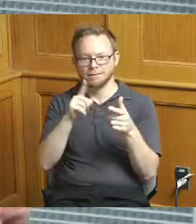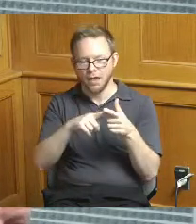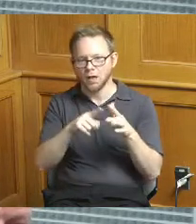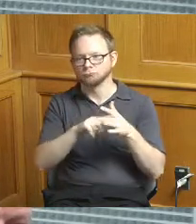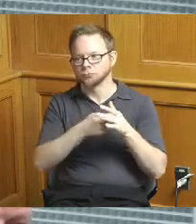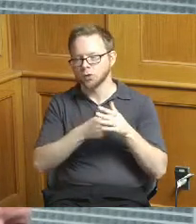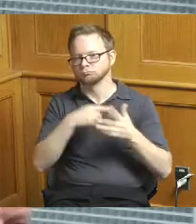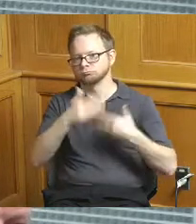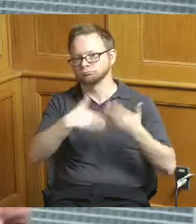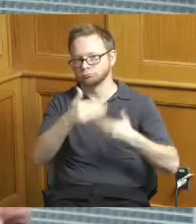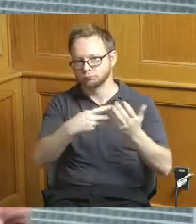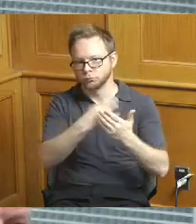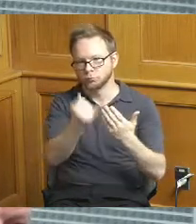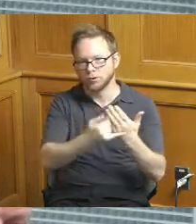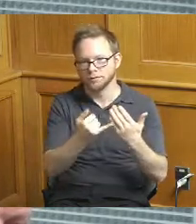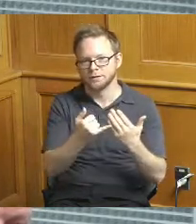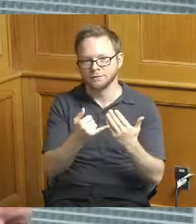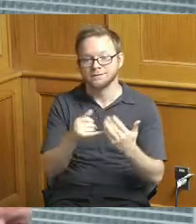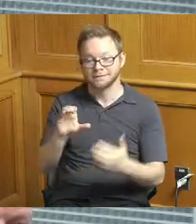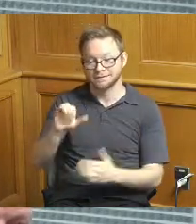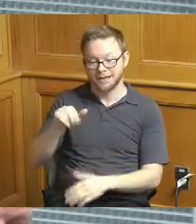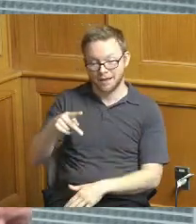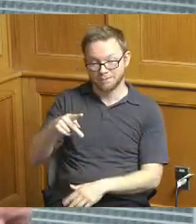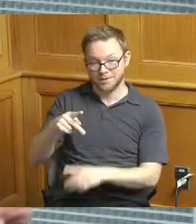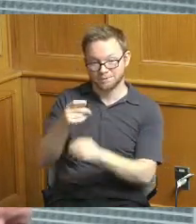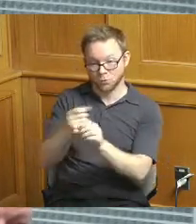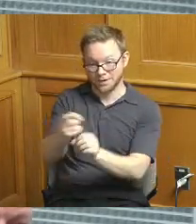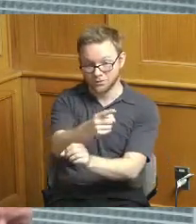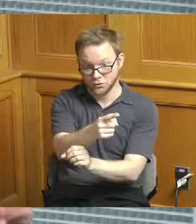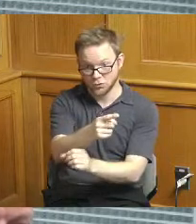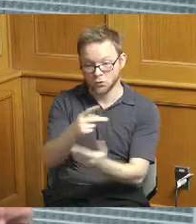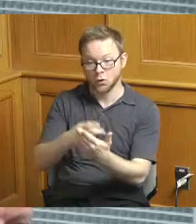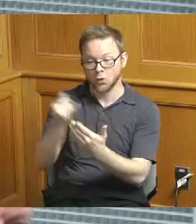in time when you get the CIP book for next year the projects that are proposed to be in it will